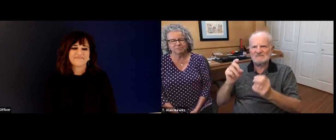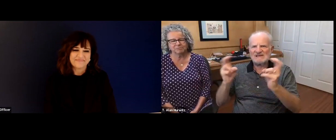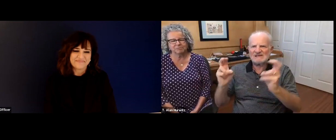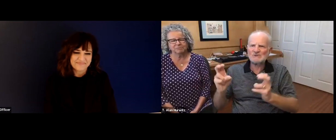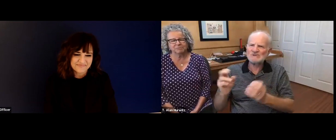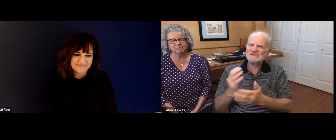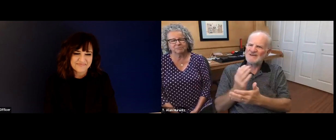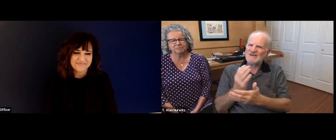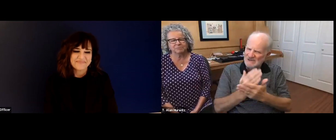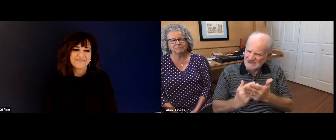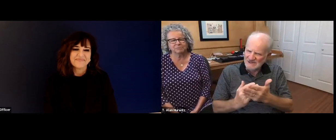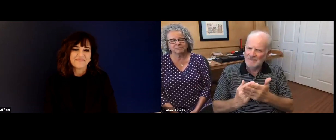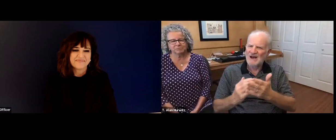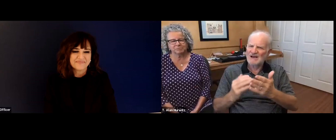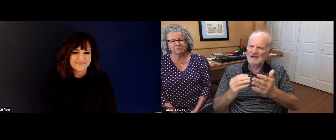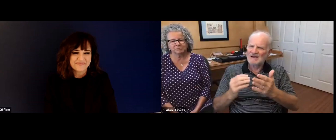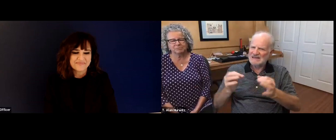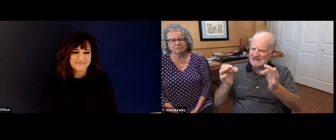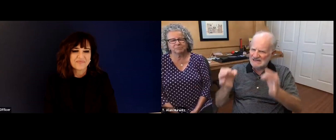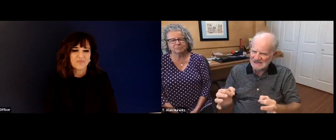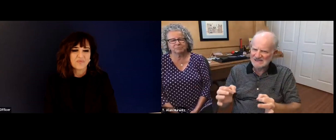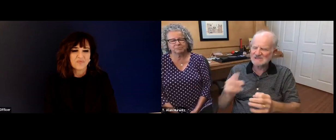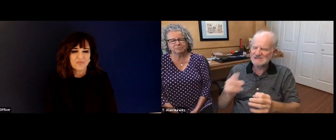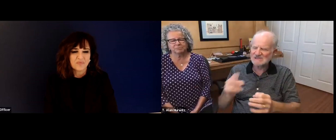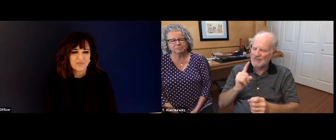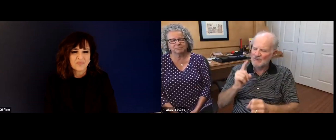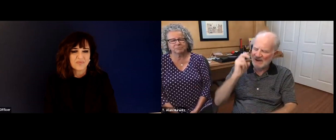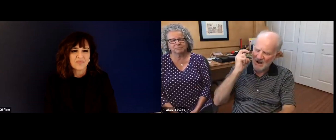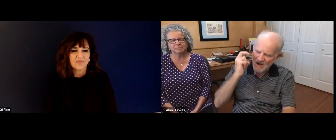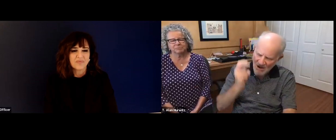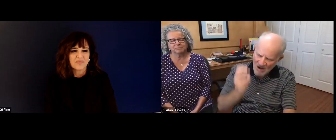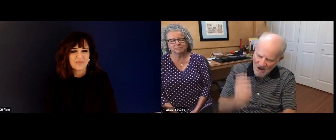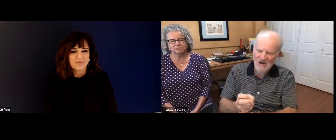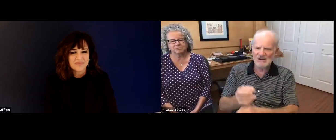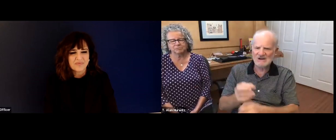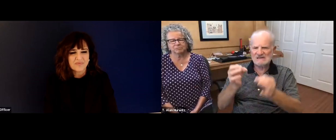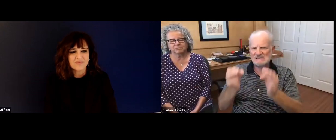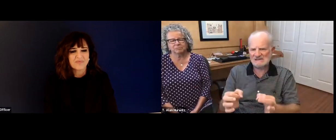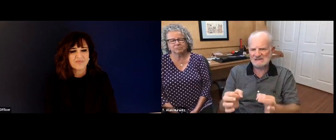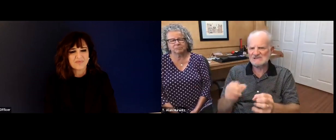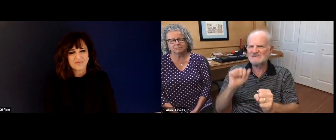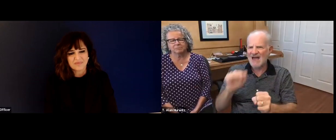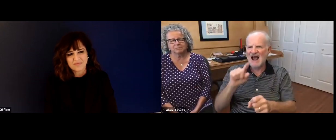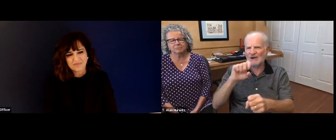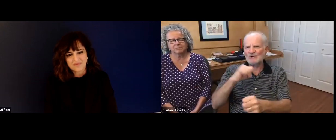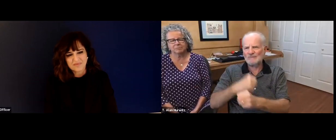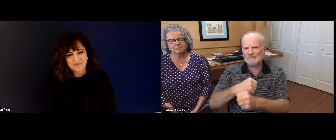know, publicly. But there are some HR human resources, issues